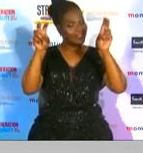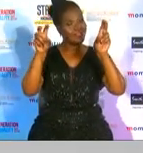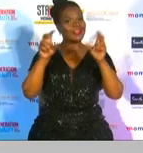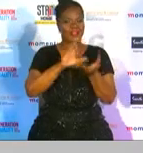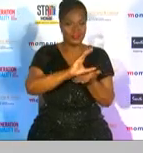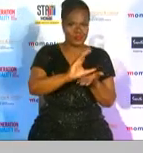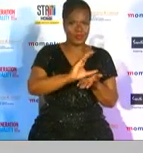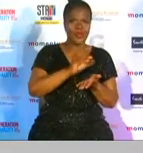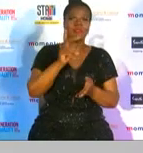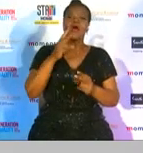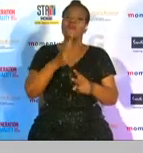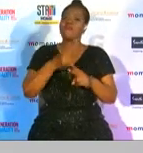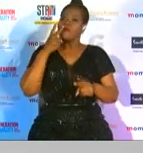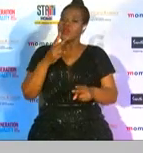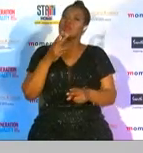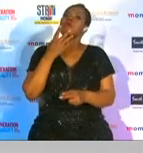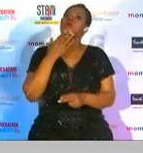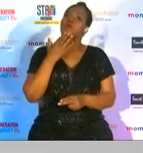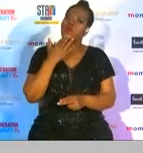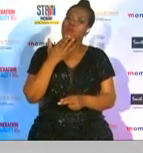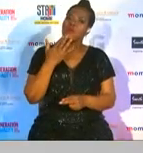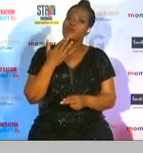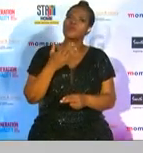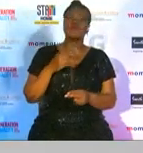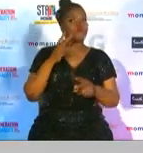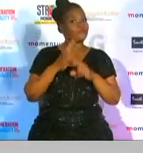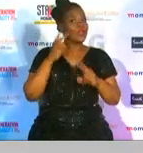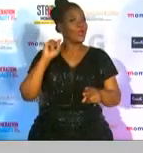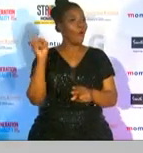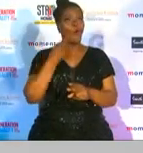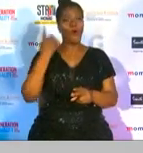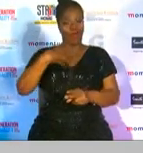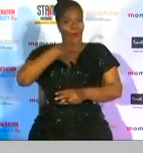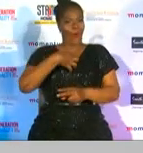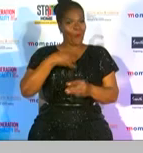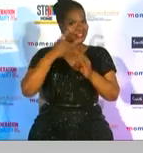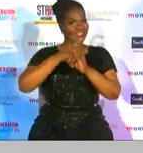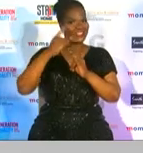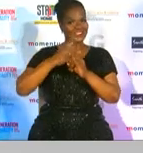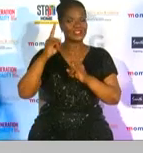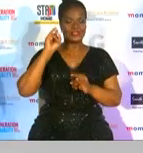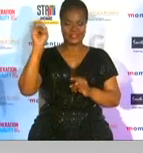the finalists for this award have all owned their success through their excellent and exceptional skills